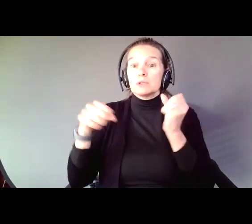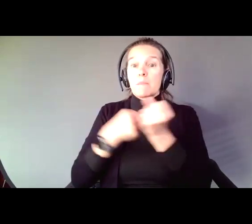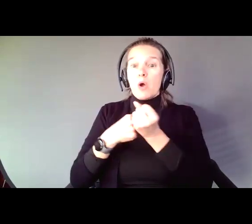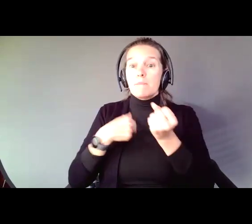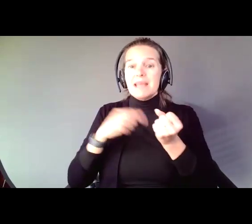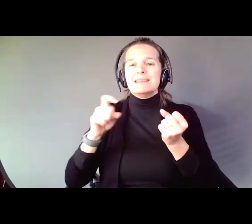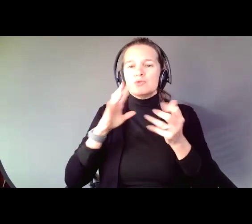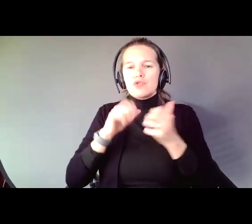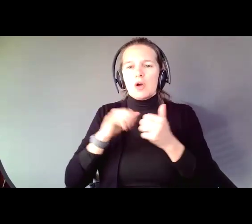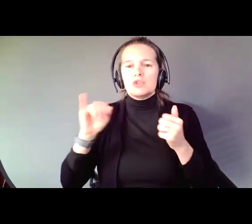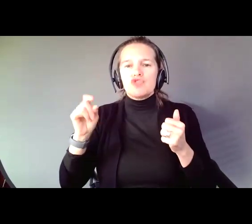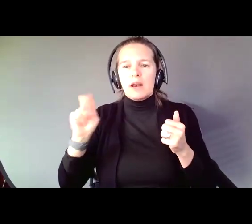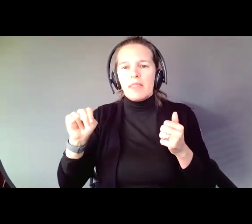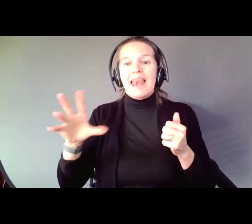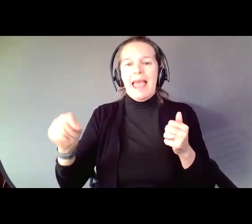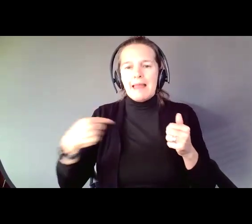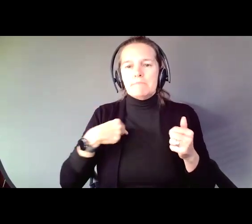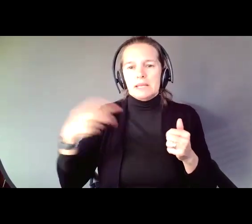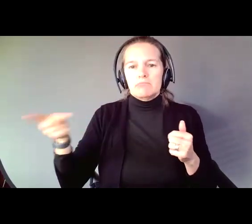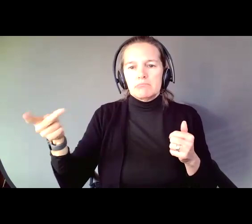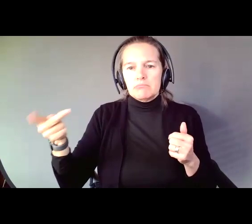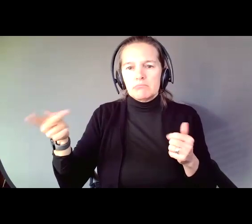too, as much as you do me. There are great examples of